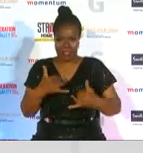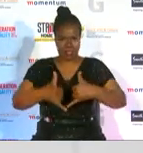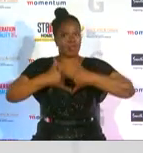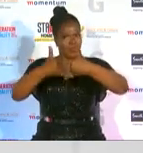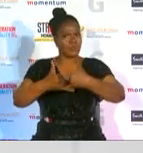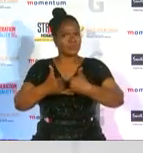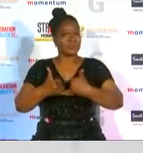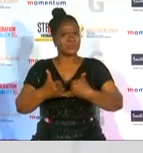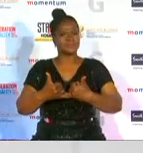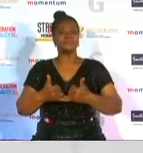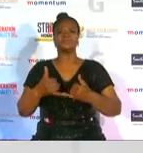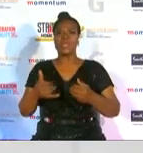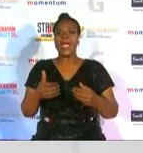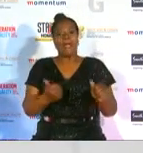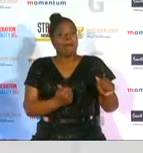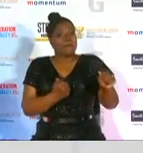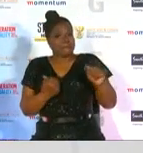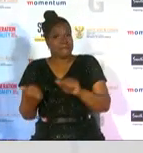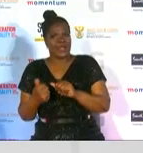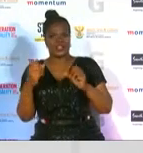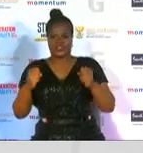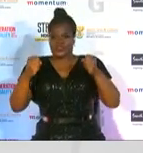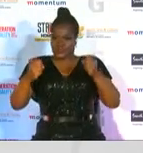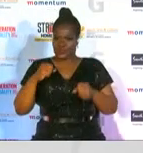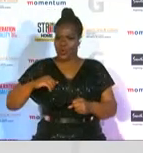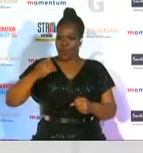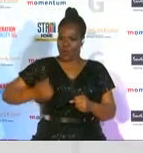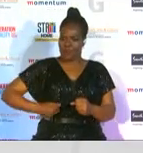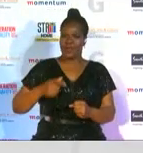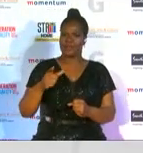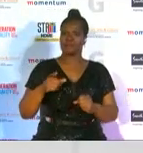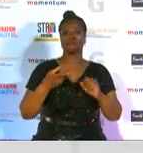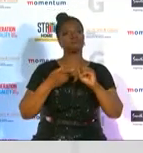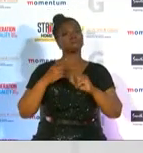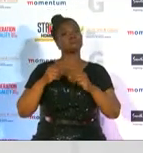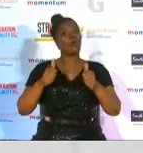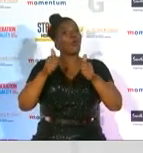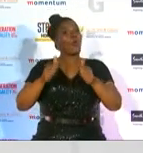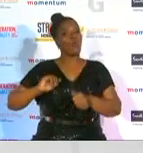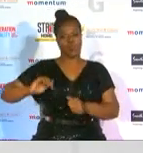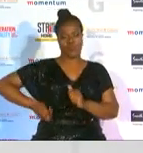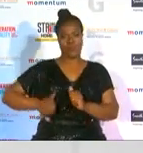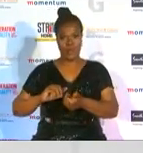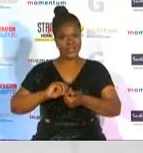to bring back the heroes who paved the way for us to flourish in women's sport the women who shared their success